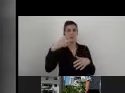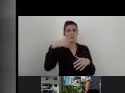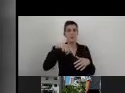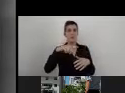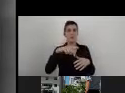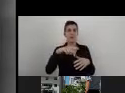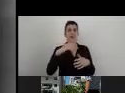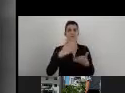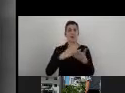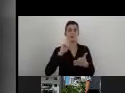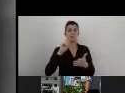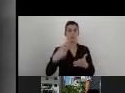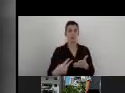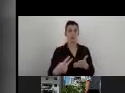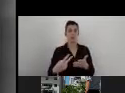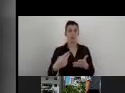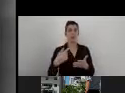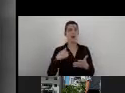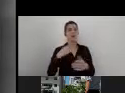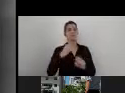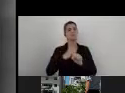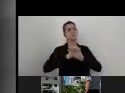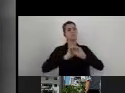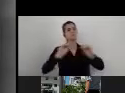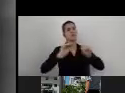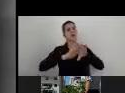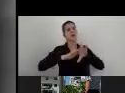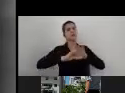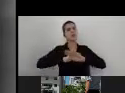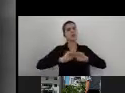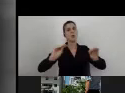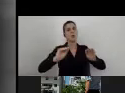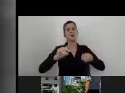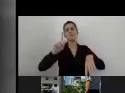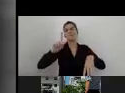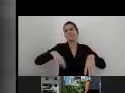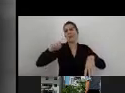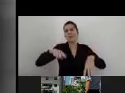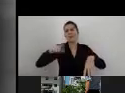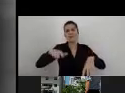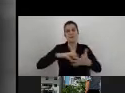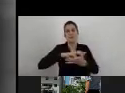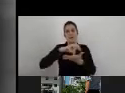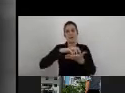I did training for thousands of different Accessibility Coordinators.